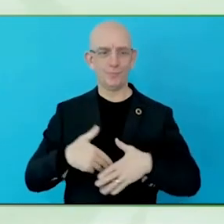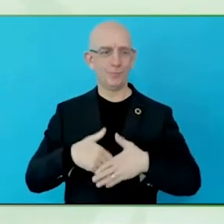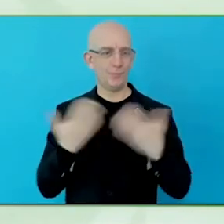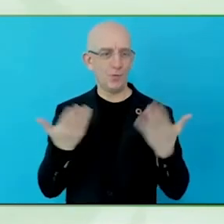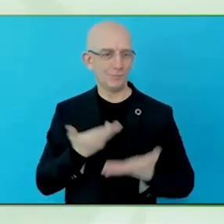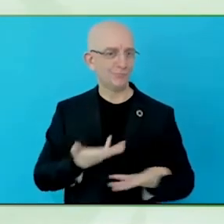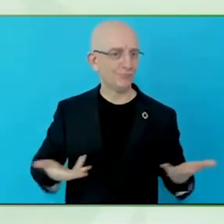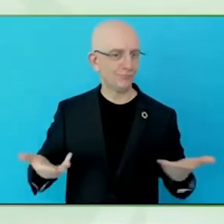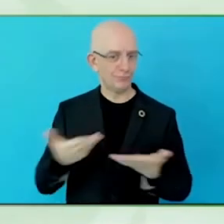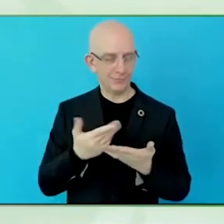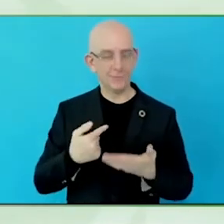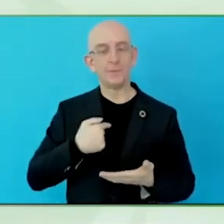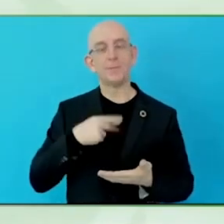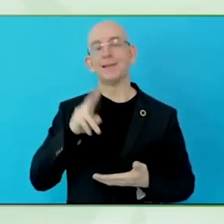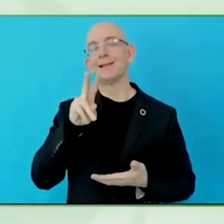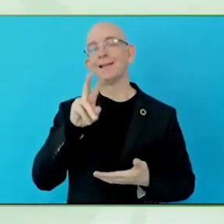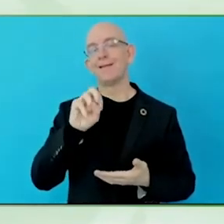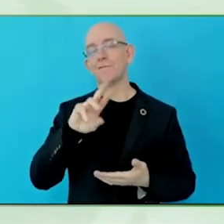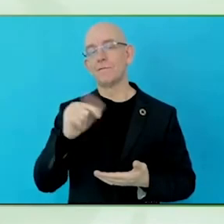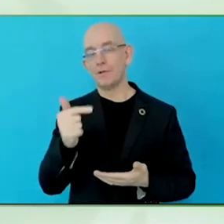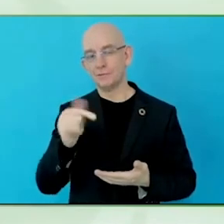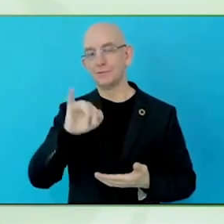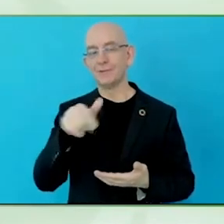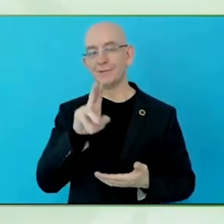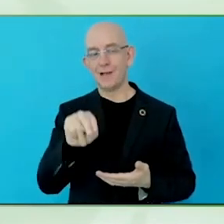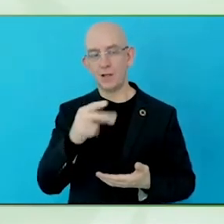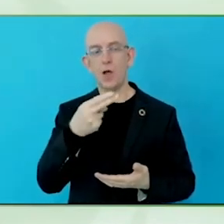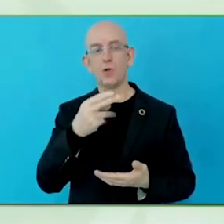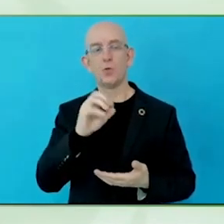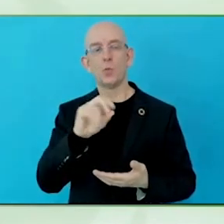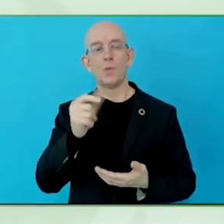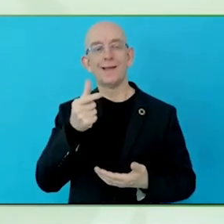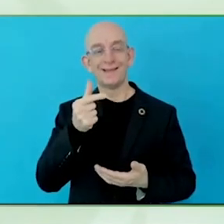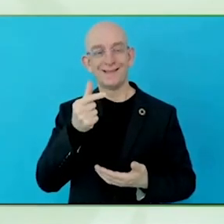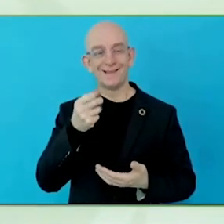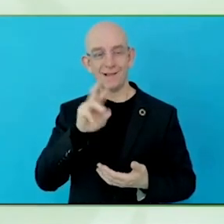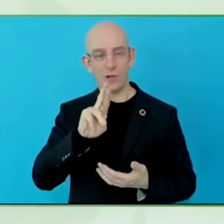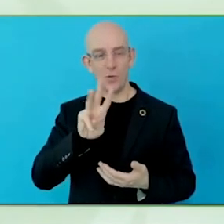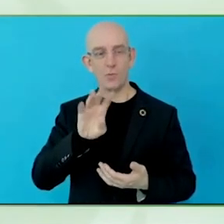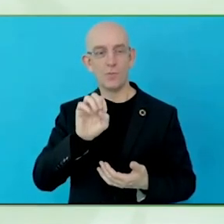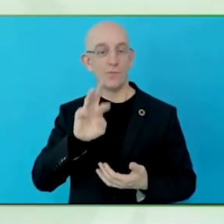service providers. I am also secretary general of GAATO, the same organisation that